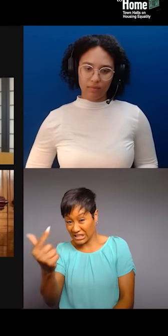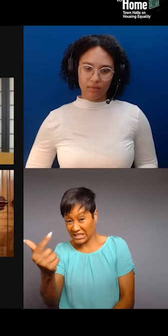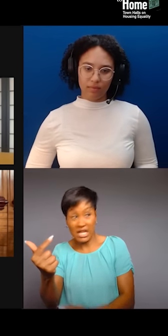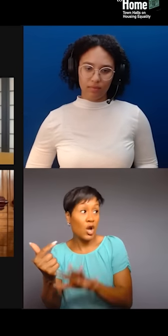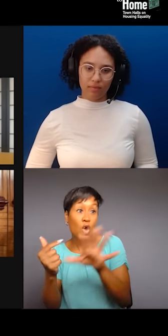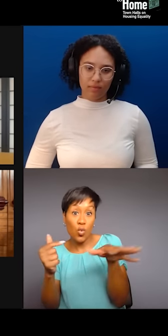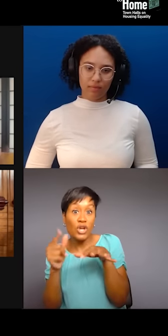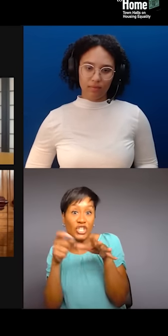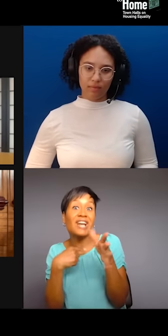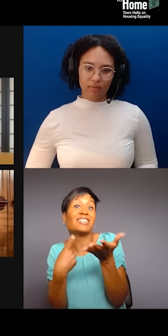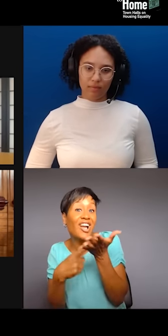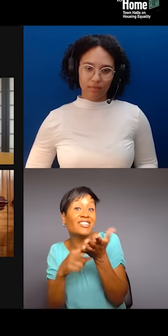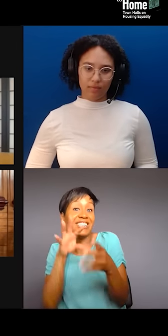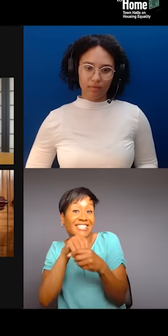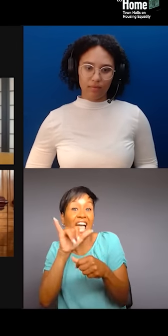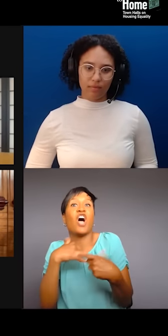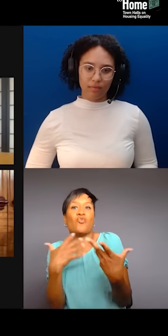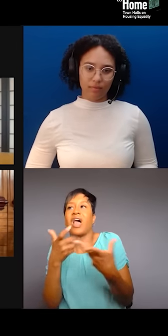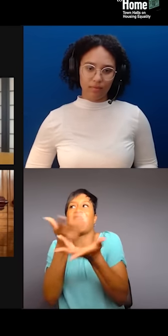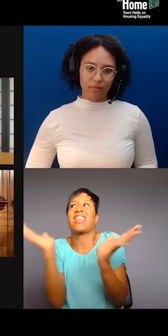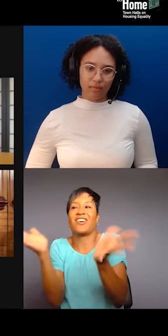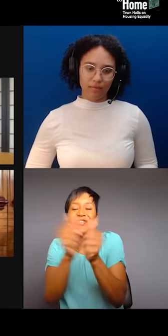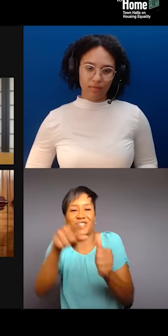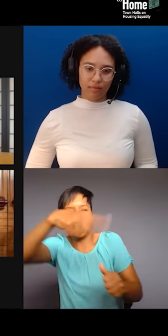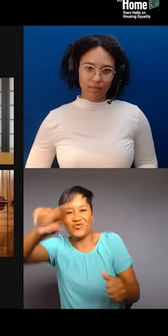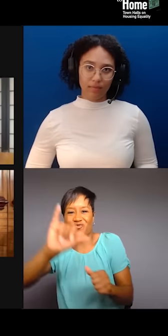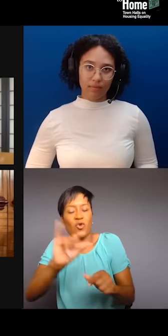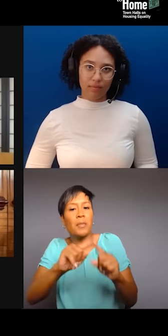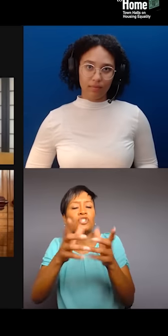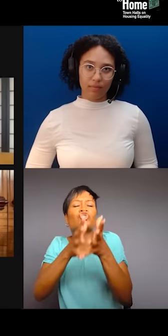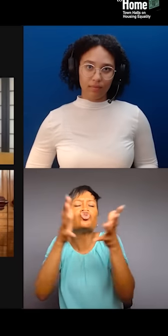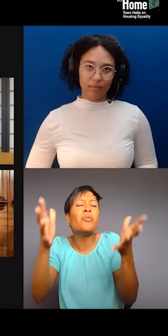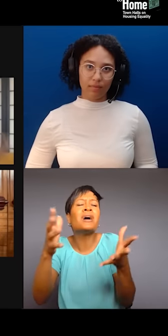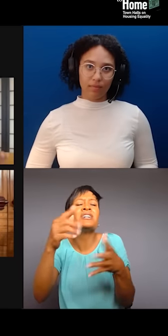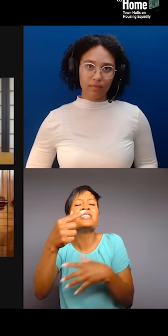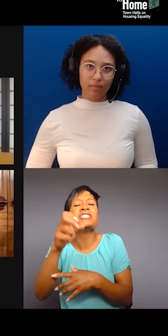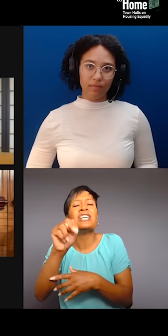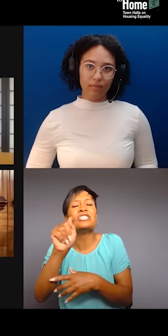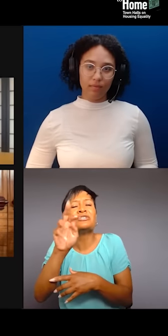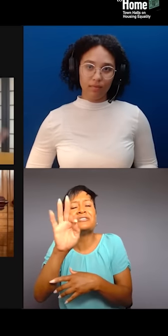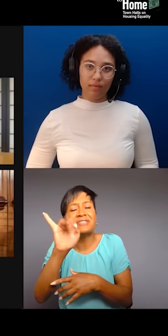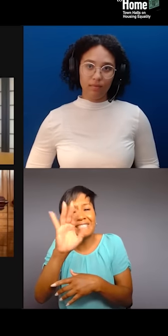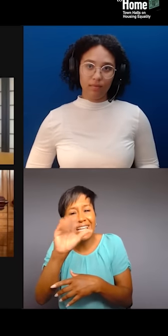and I'm sure in other parts of the country, is started by art, art scenes, you know, artists